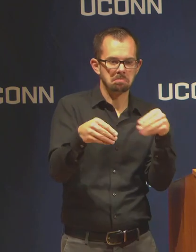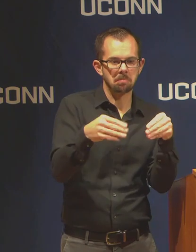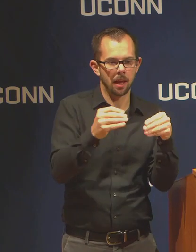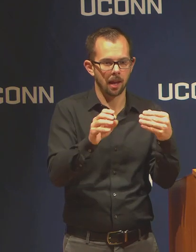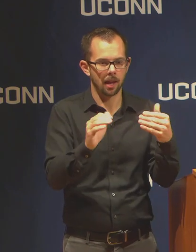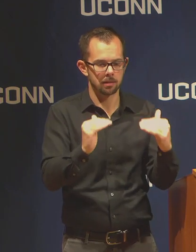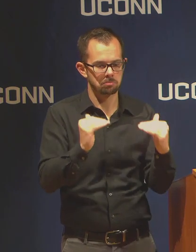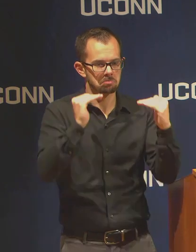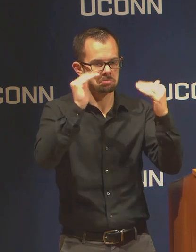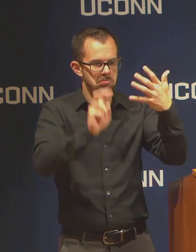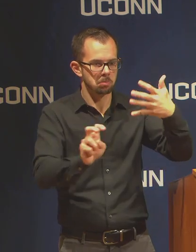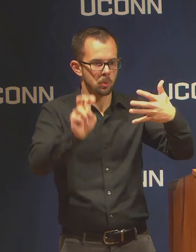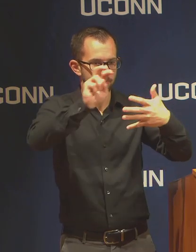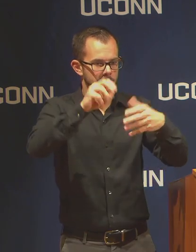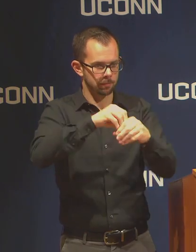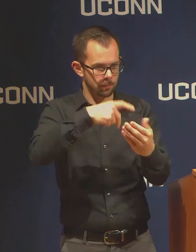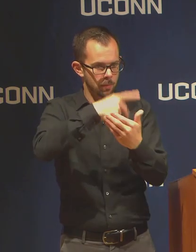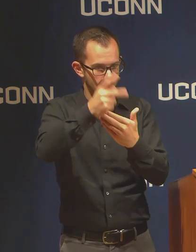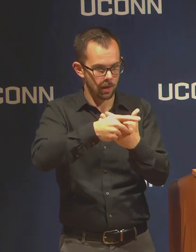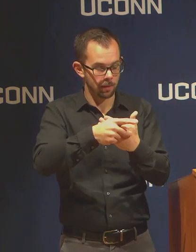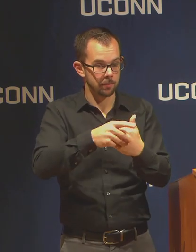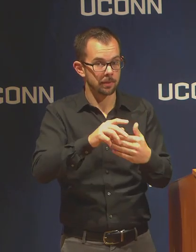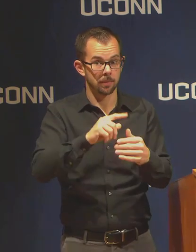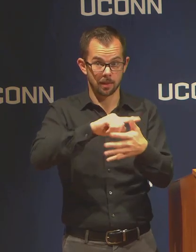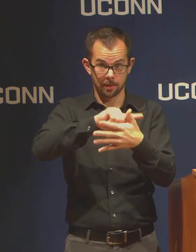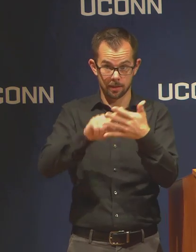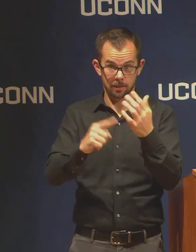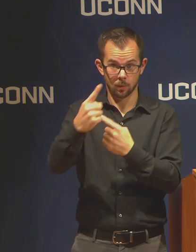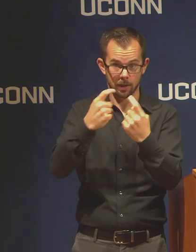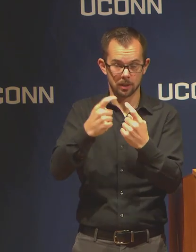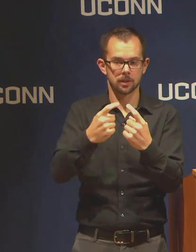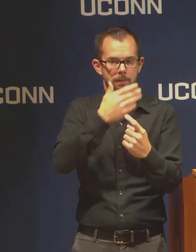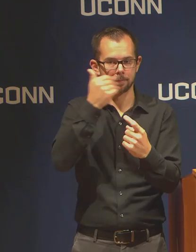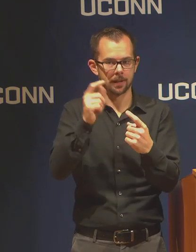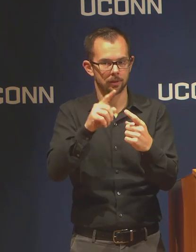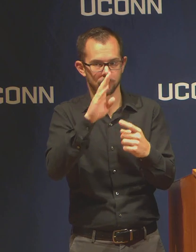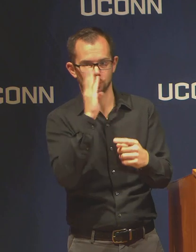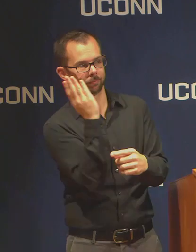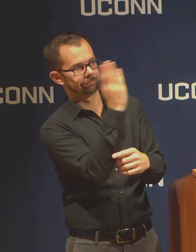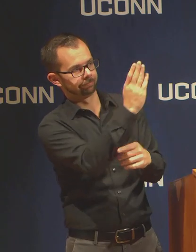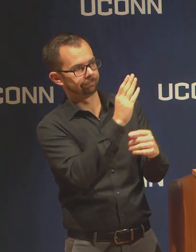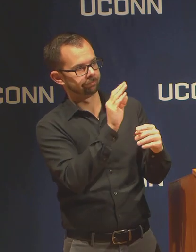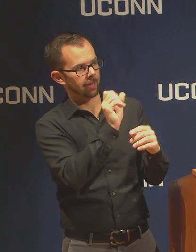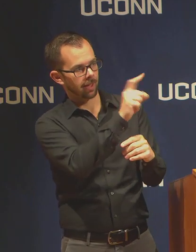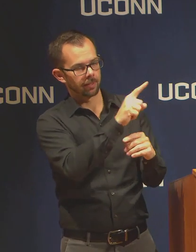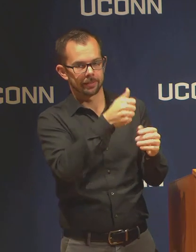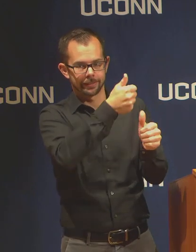but these are questions best addressed individually by program directors.